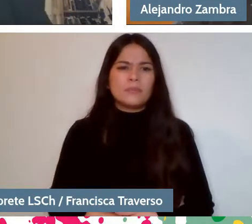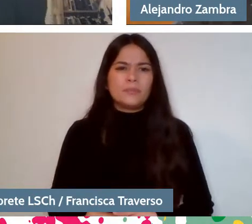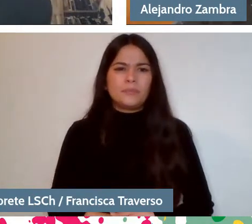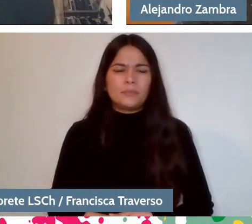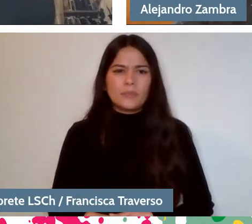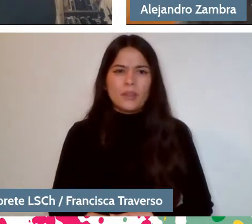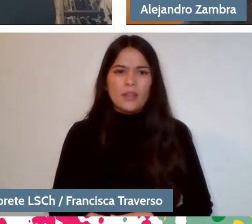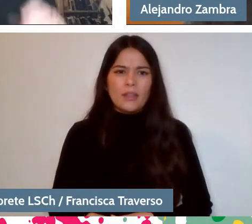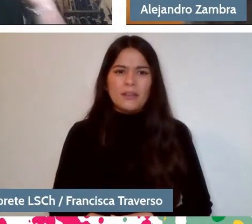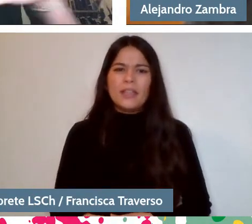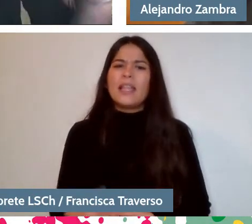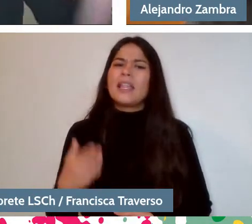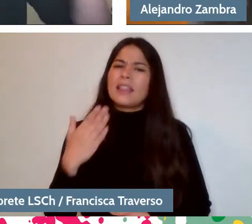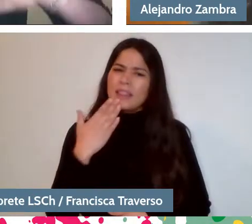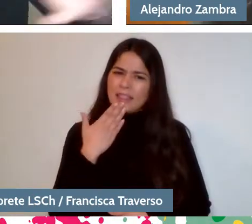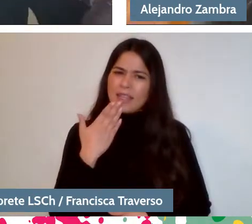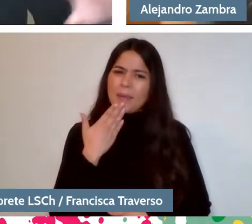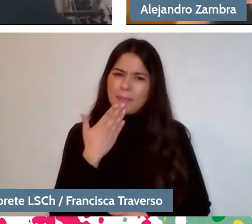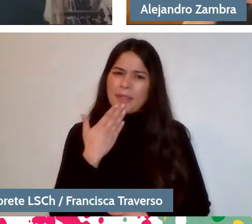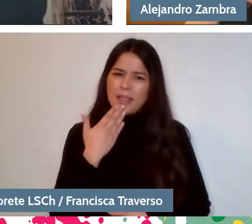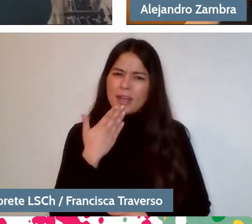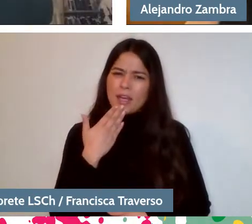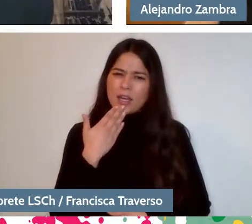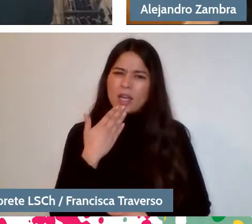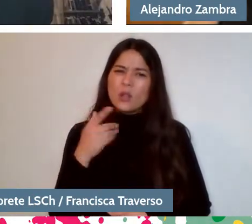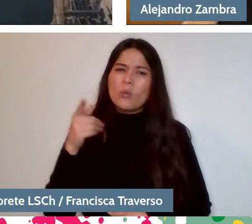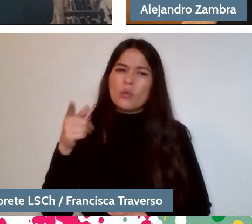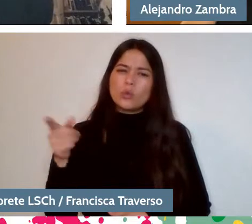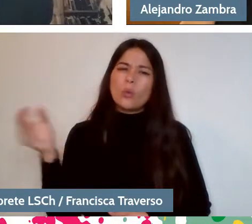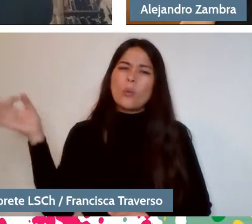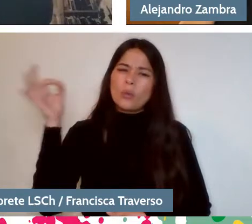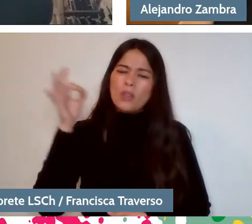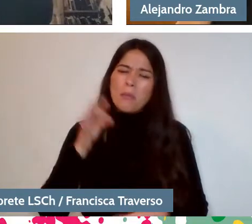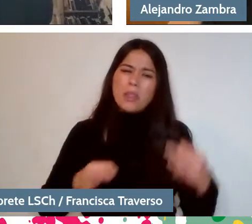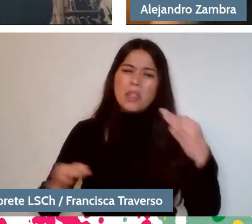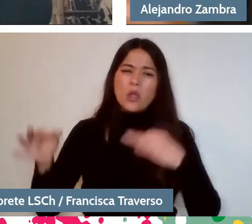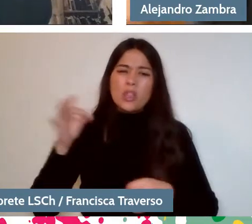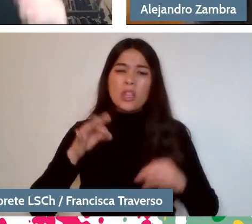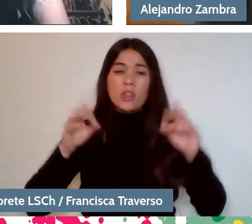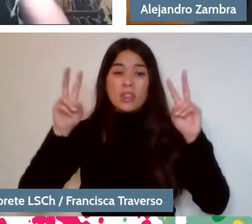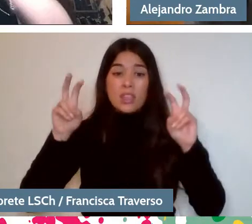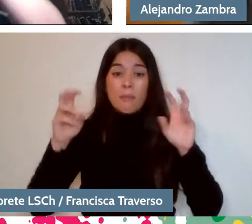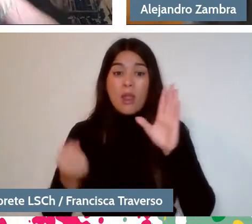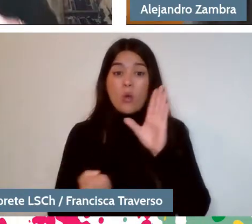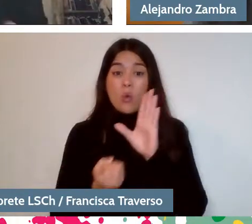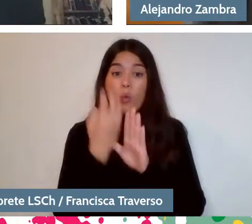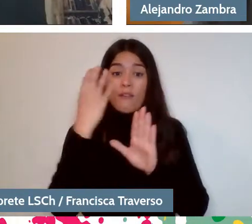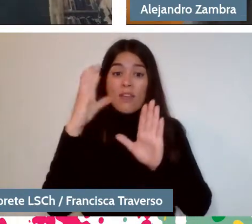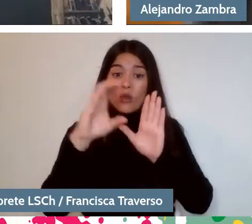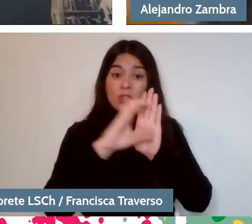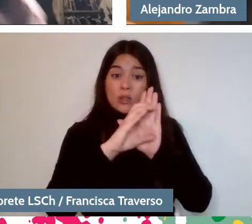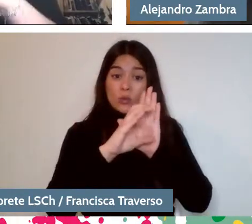But also, since you brought up the topic of the new constitution, there are also some questions in the chat